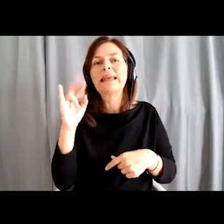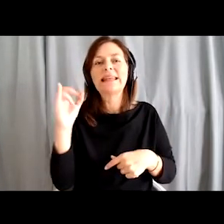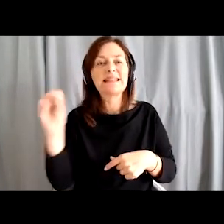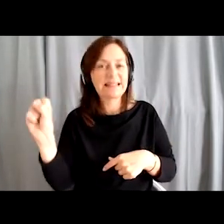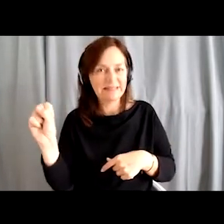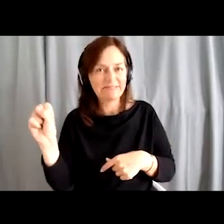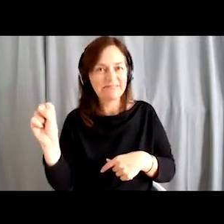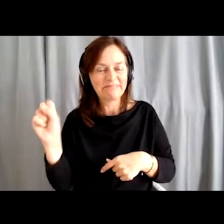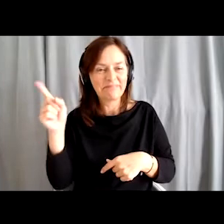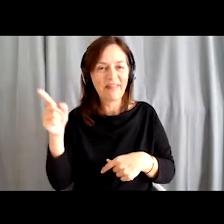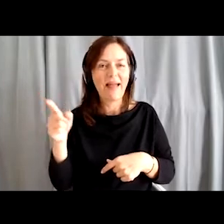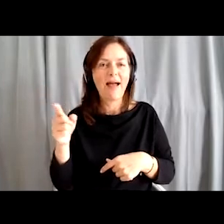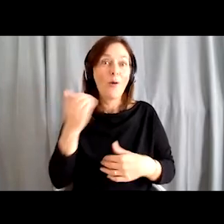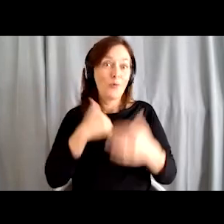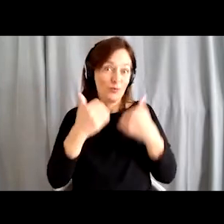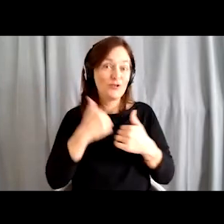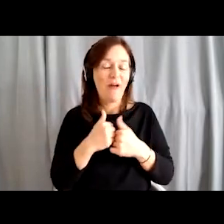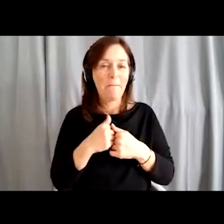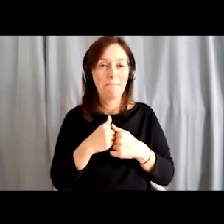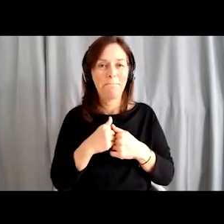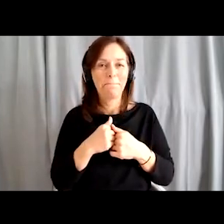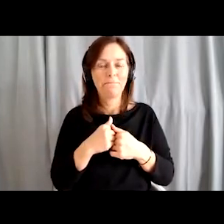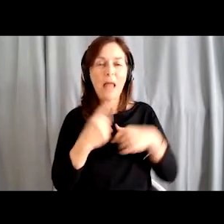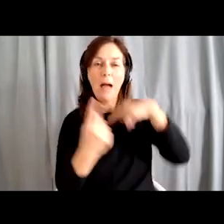and enjoy myself. I love dancing.